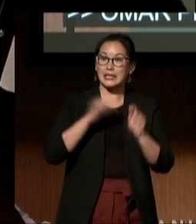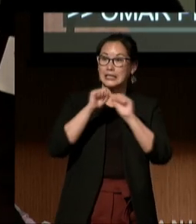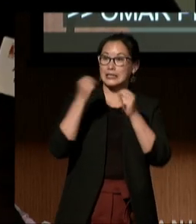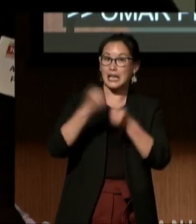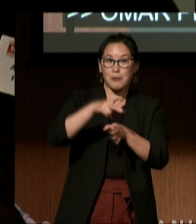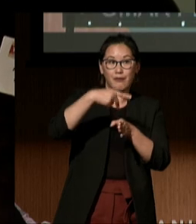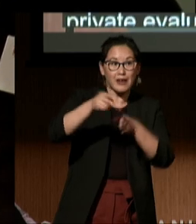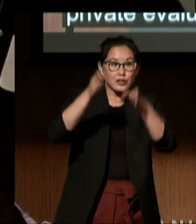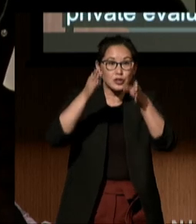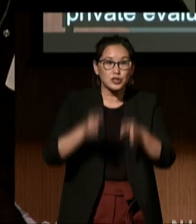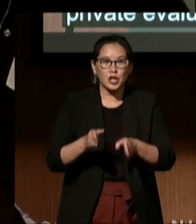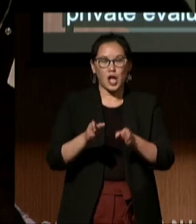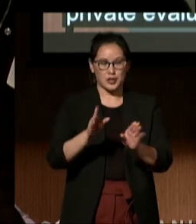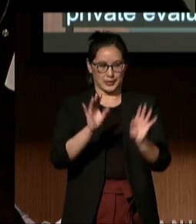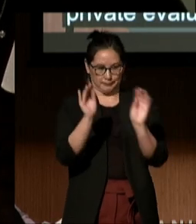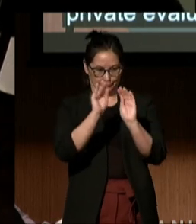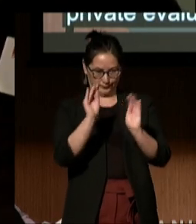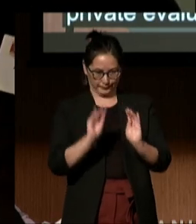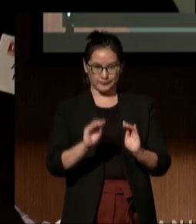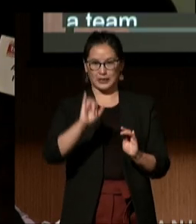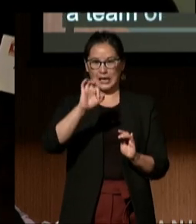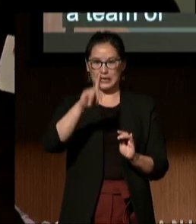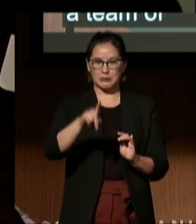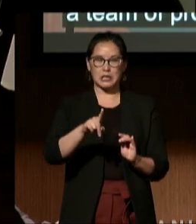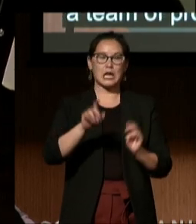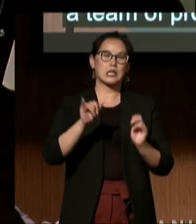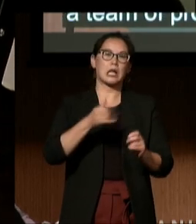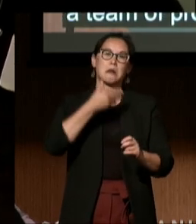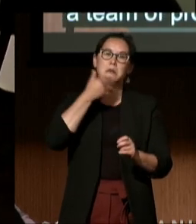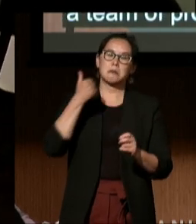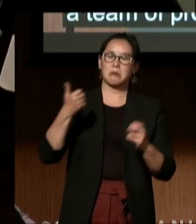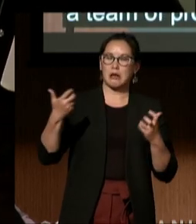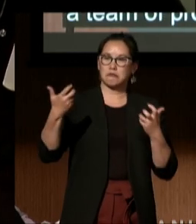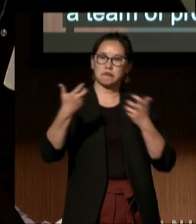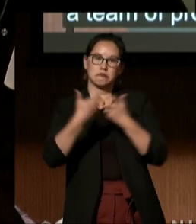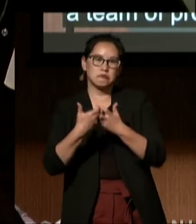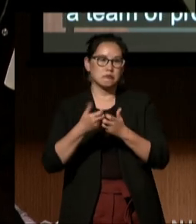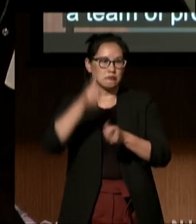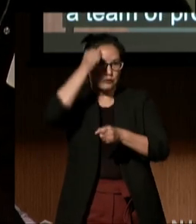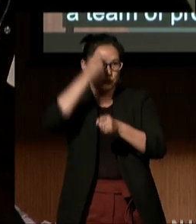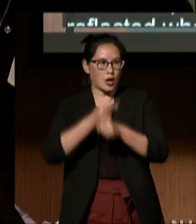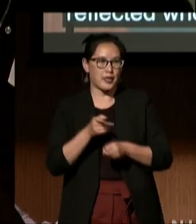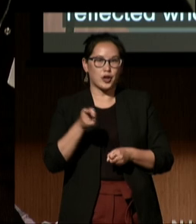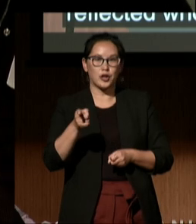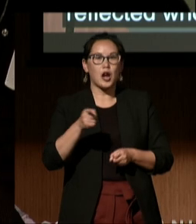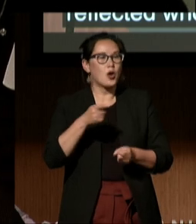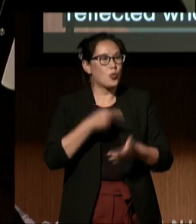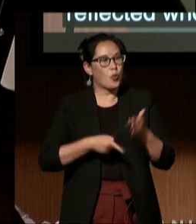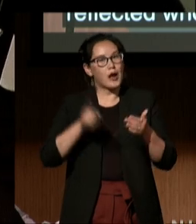to craft an IEP that truly reflected who my brother is and what he requires to thrive in school.